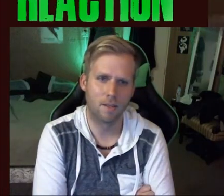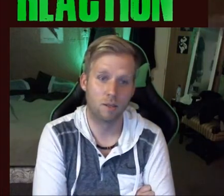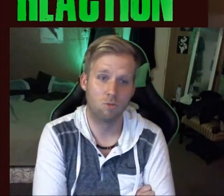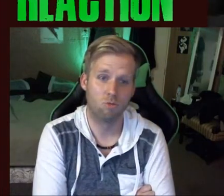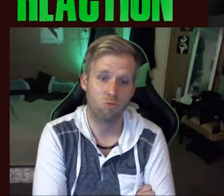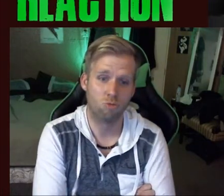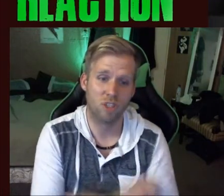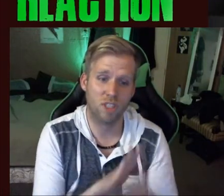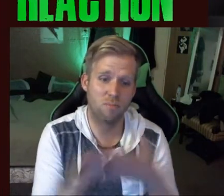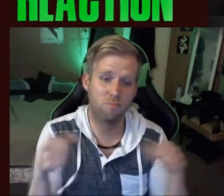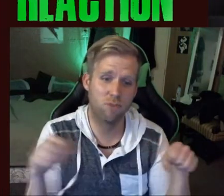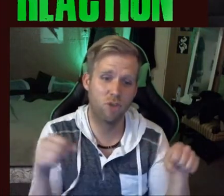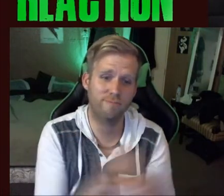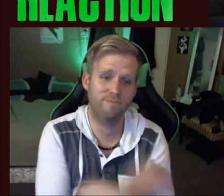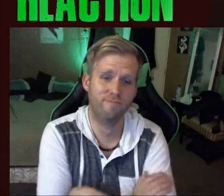nice motorcycle..